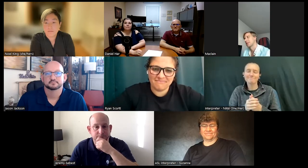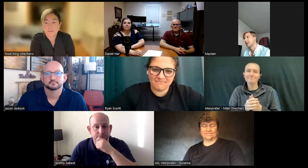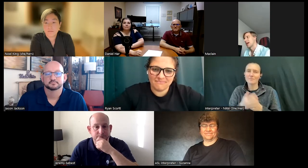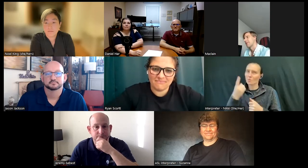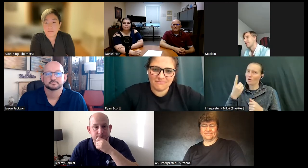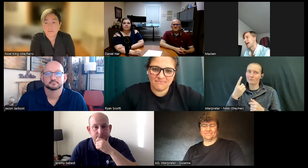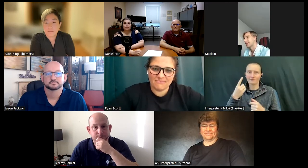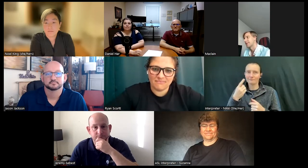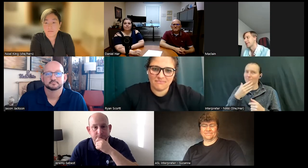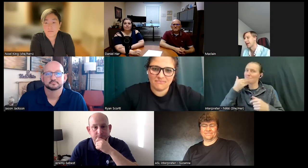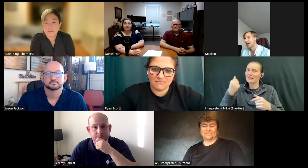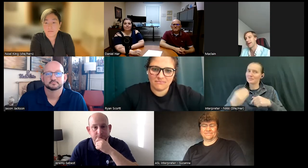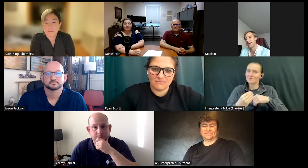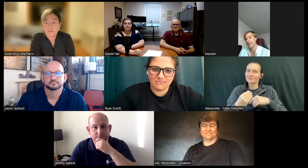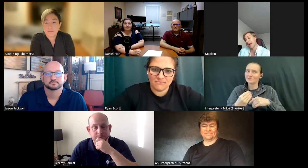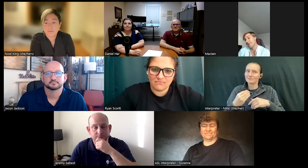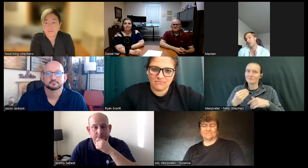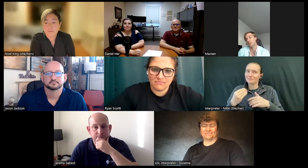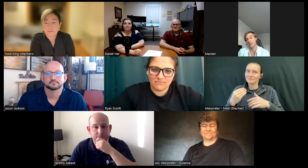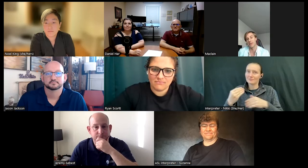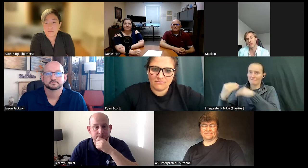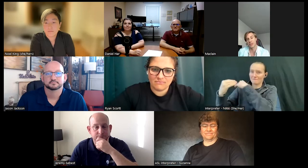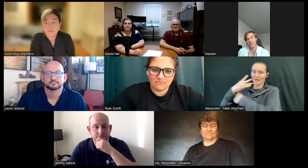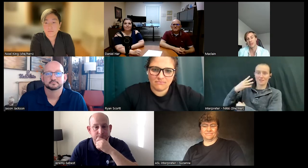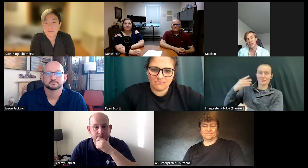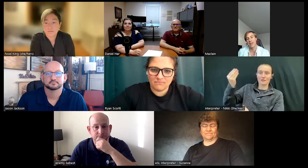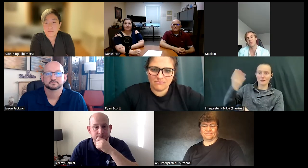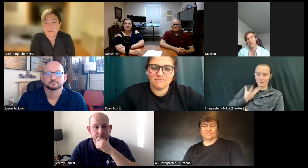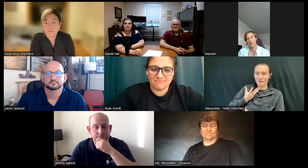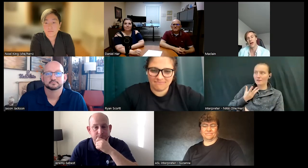pieces of advice uh that I've ever been given is just find something that you